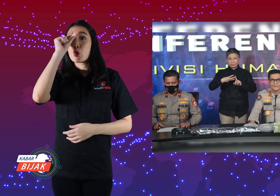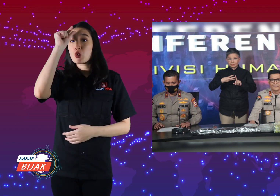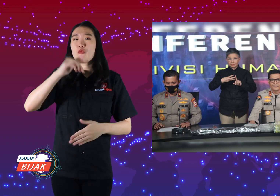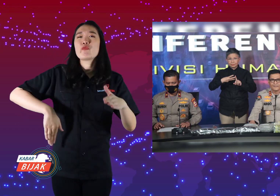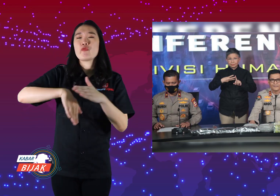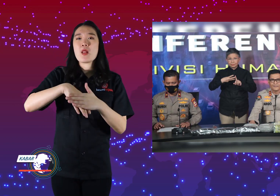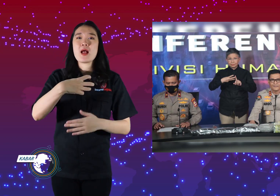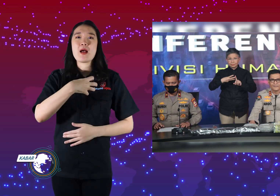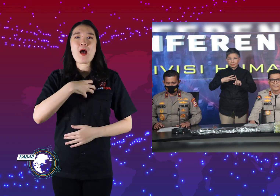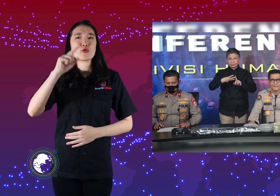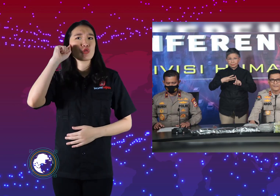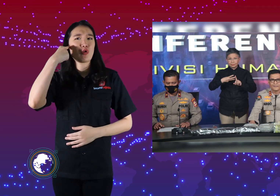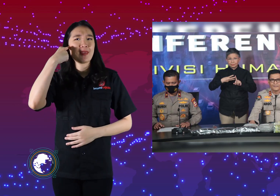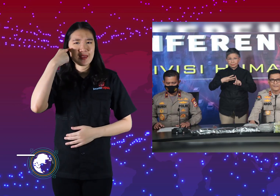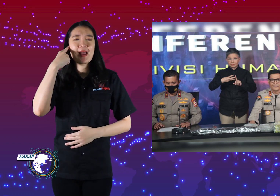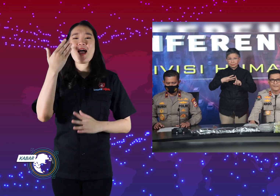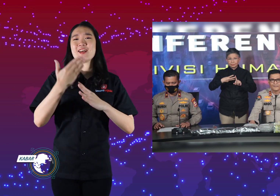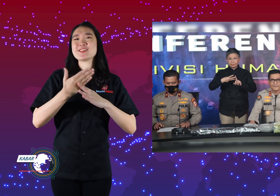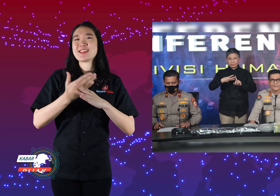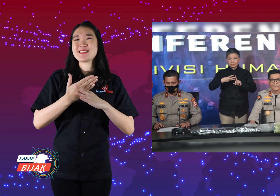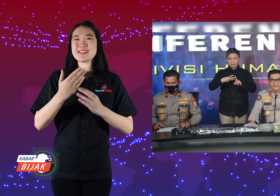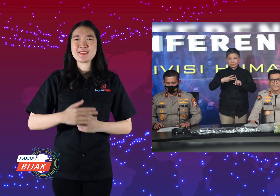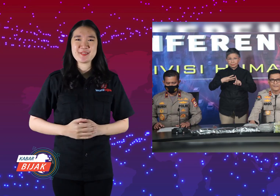to fulfill the information access rights of deaf friends.